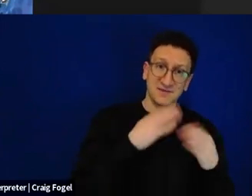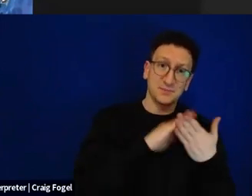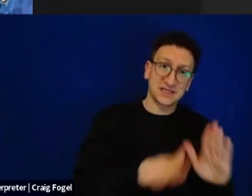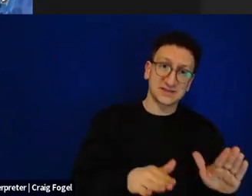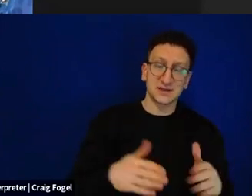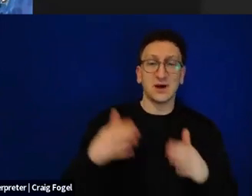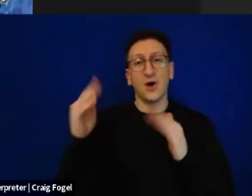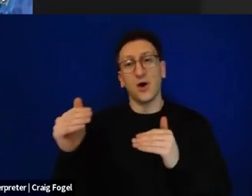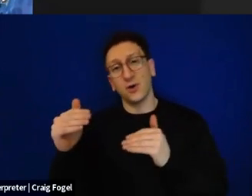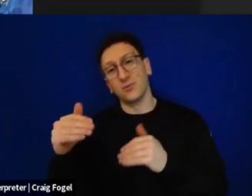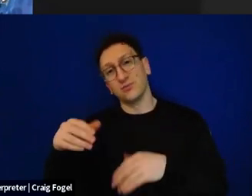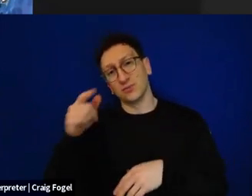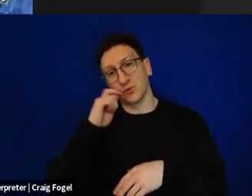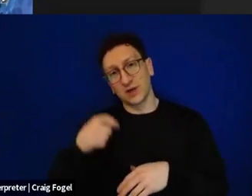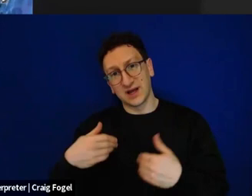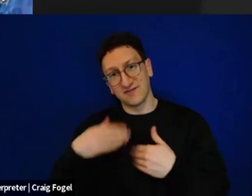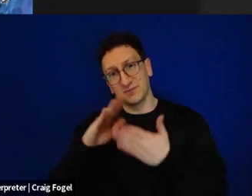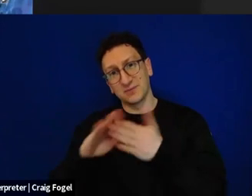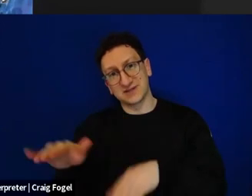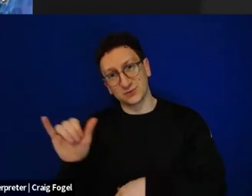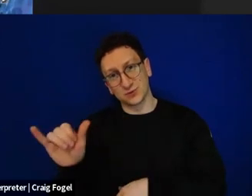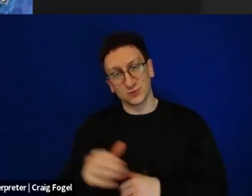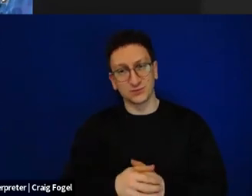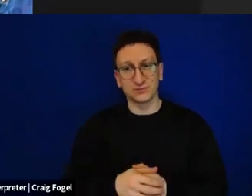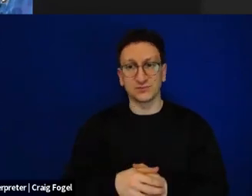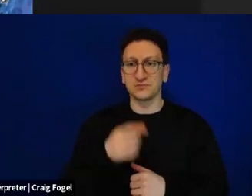We translated Vlada's piece both into English and to Hebrew, hoping that,